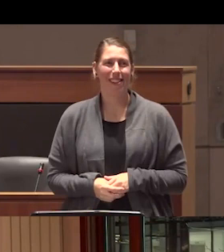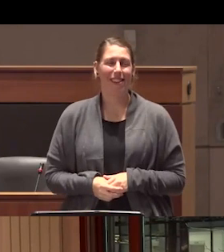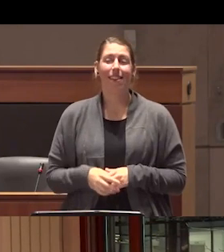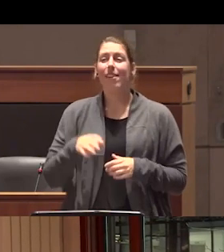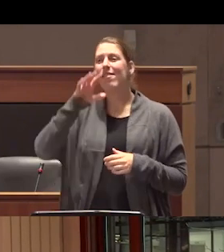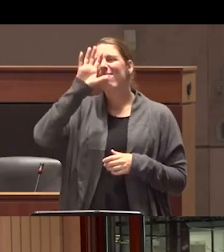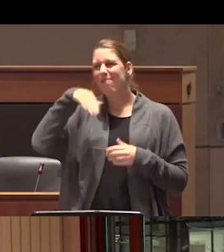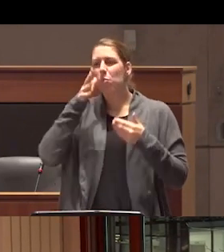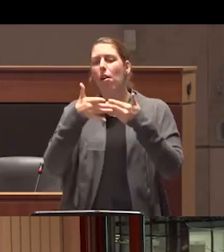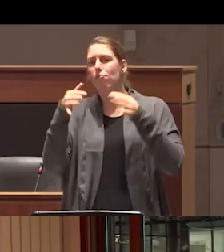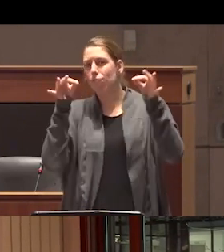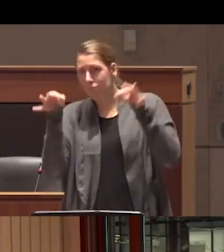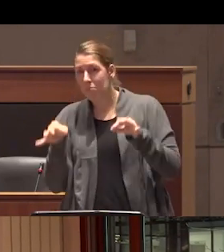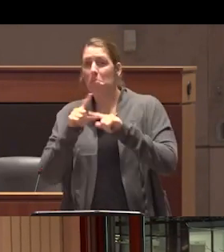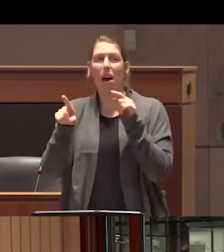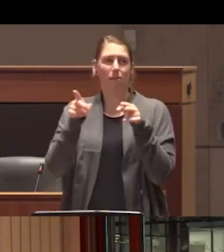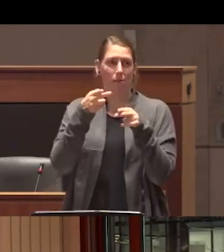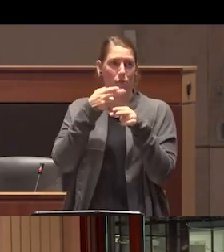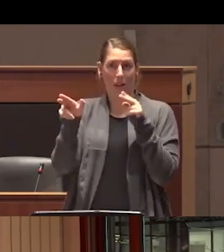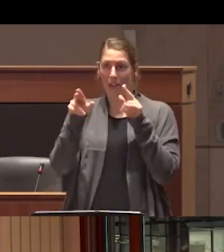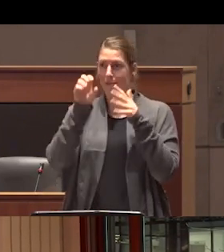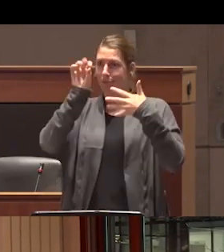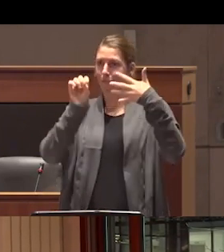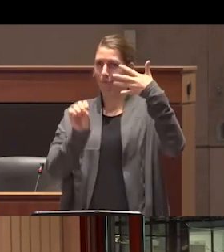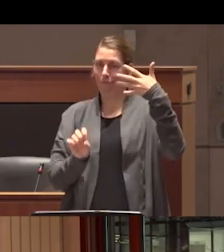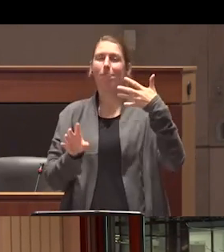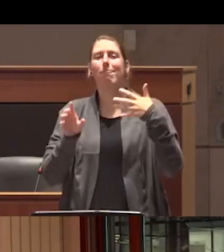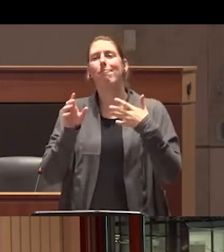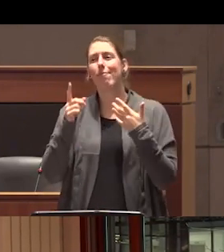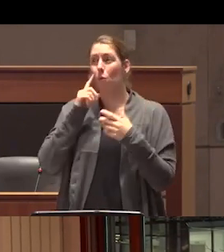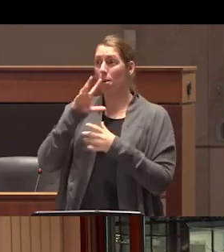things just a a brief kind of list of thanks to of course the Sterling prize committee and